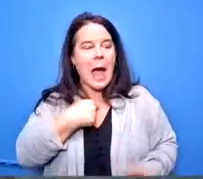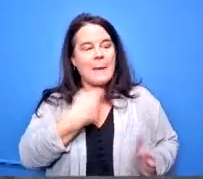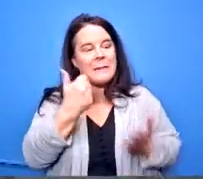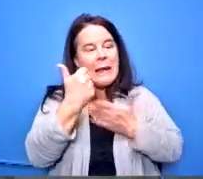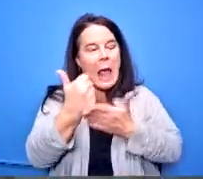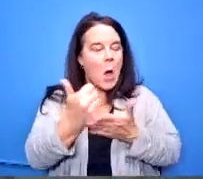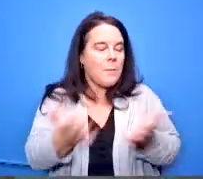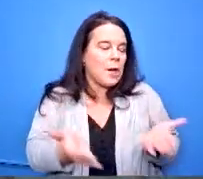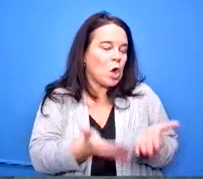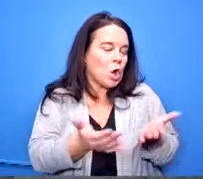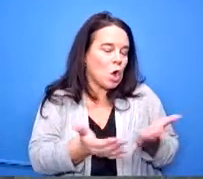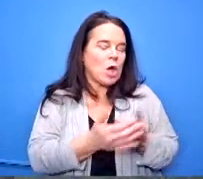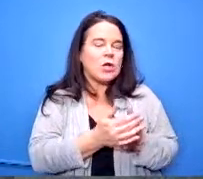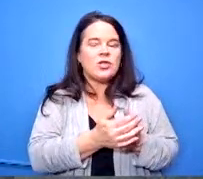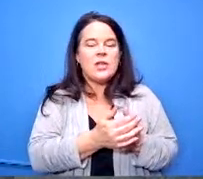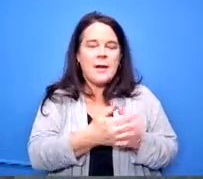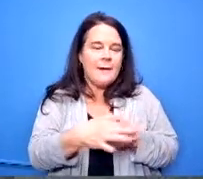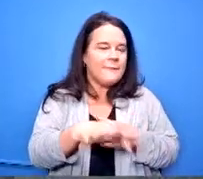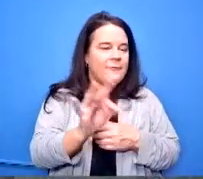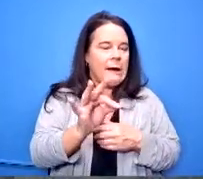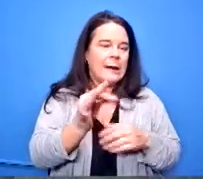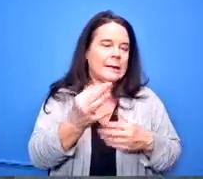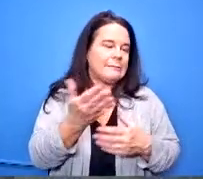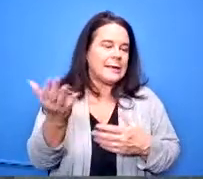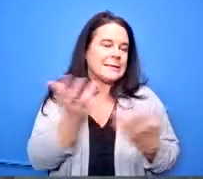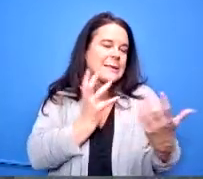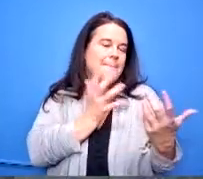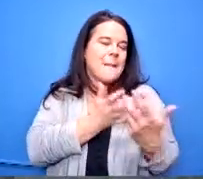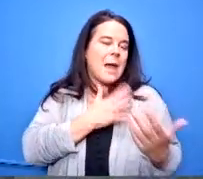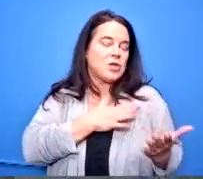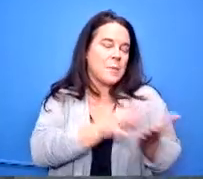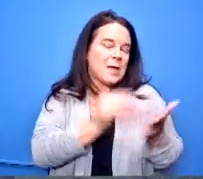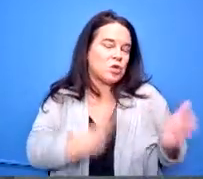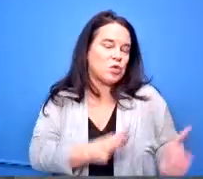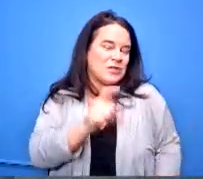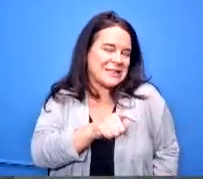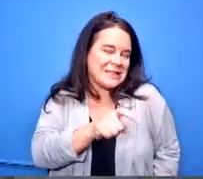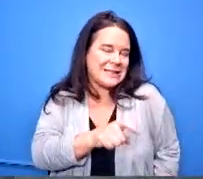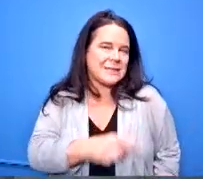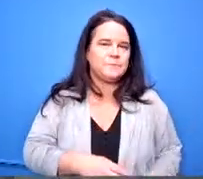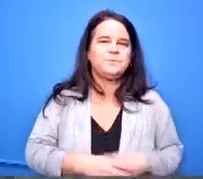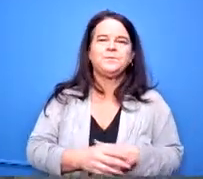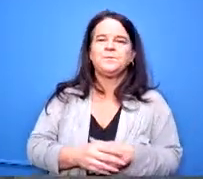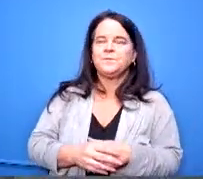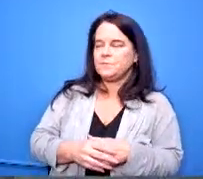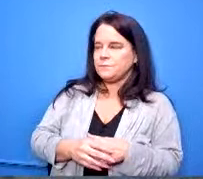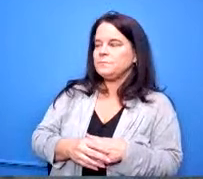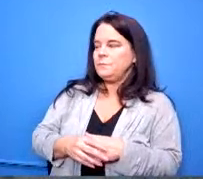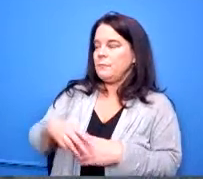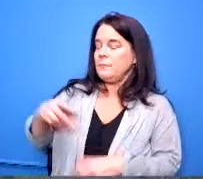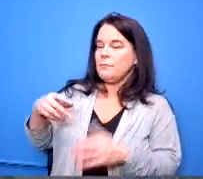fits their needs and those sorts of things so a little bit of that with our pio office we have